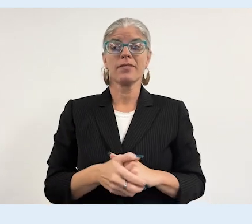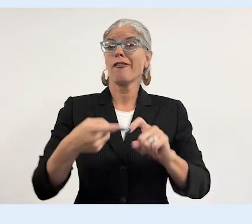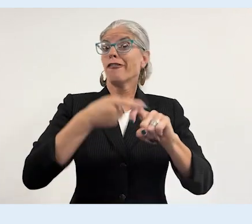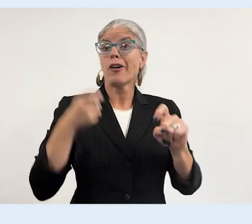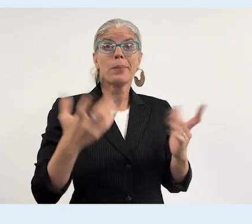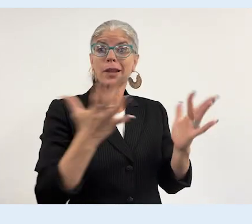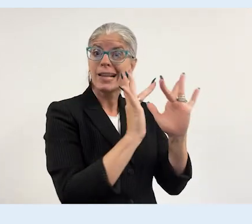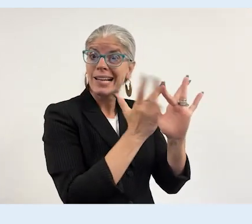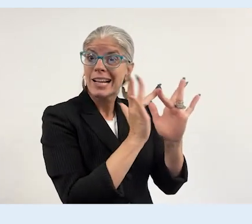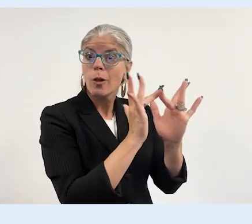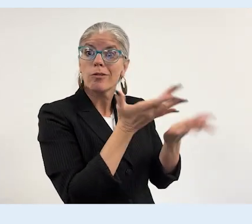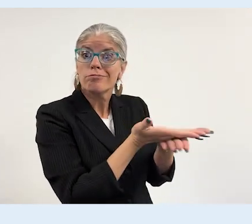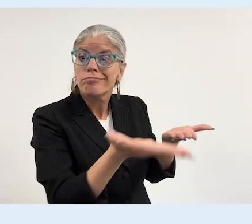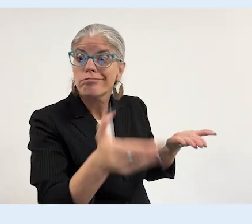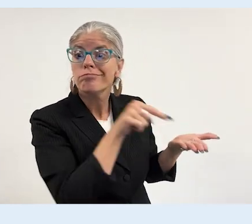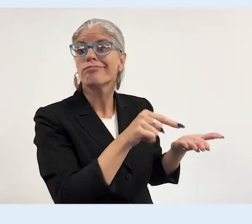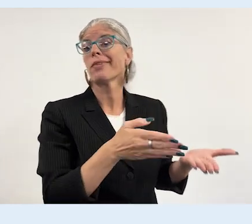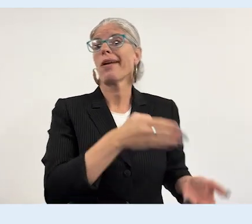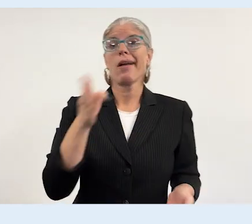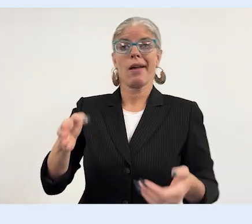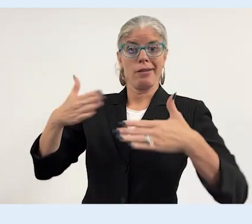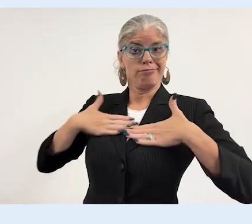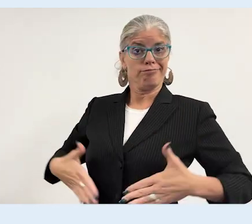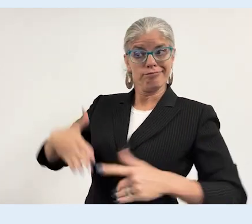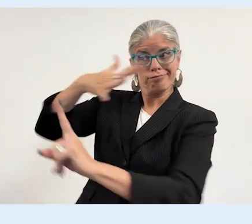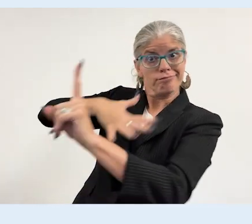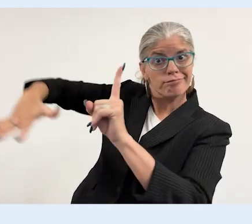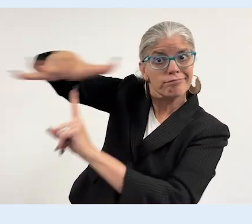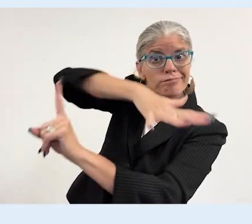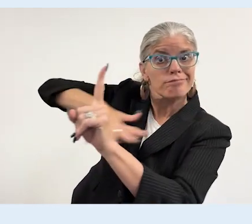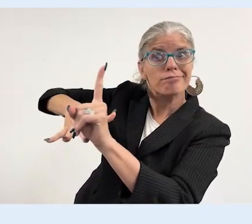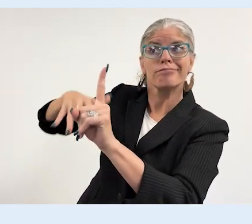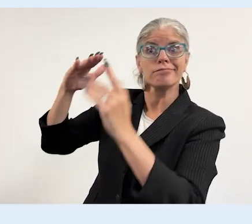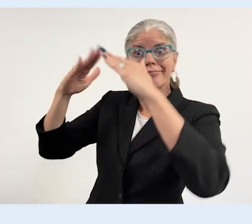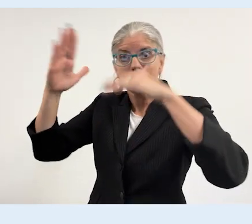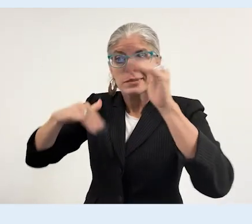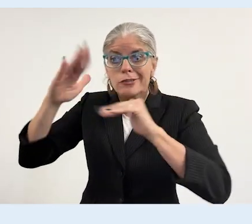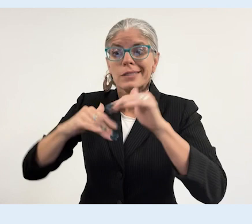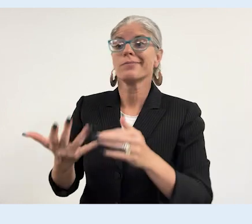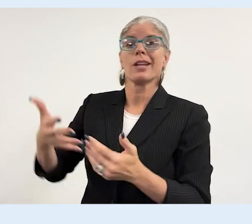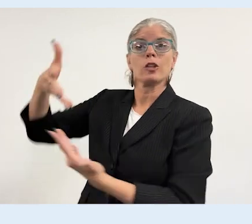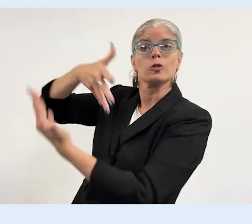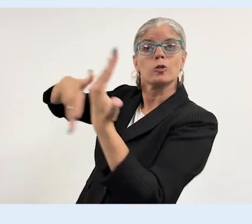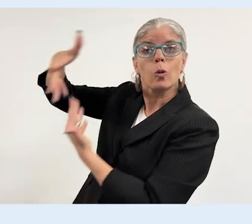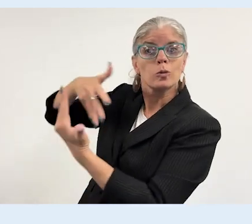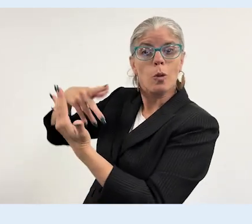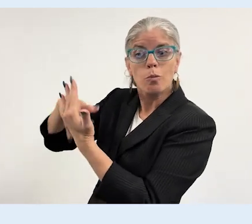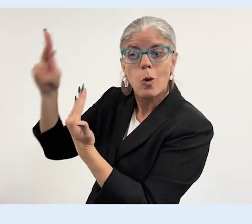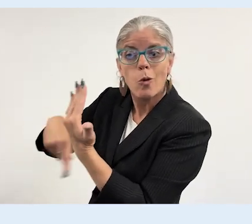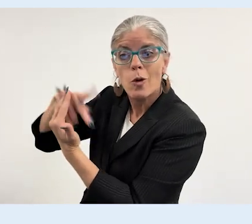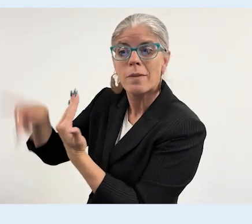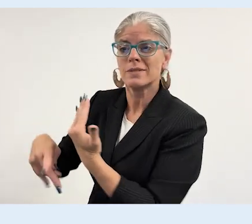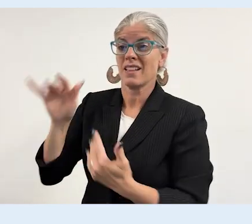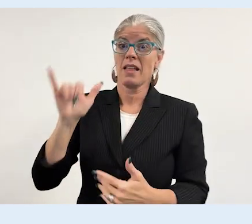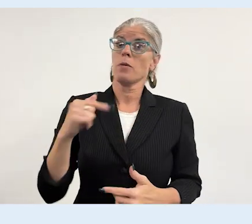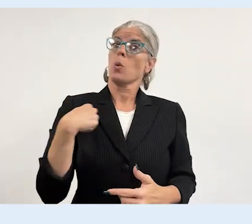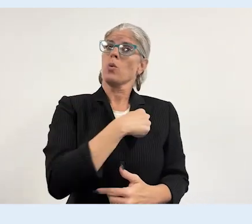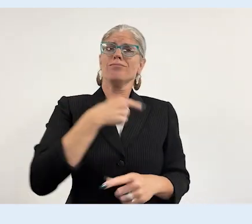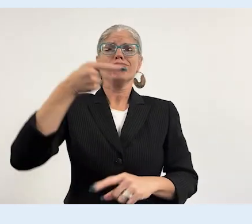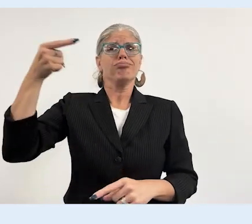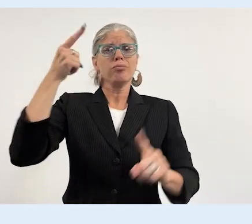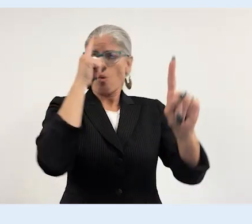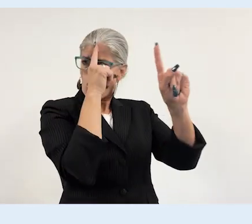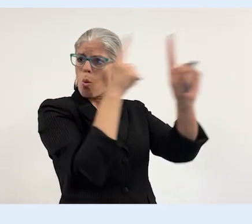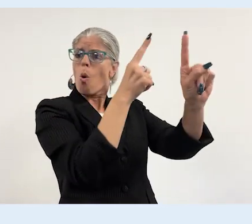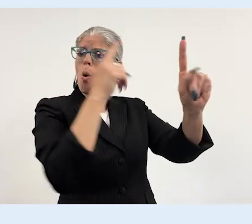tools, to physical spaces, to social programs. It's our hope we can create one united tool to help all